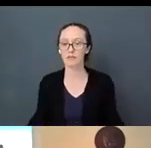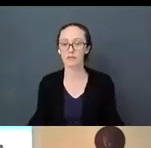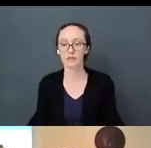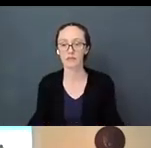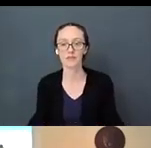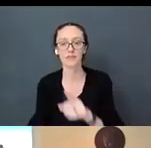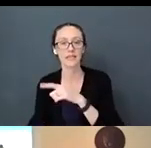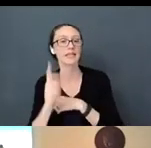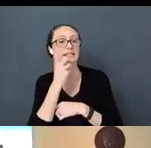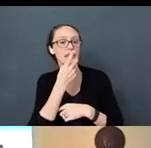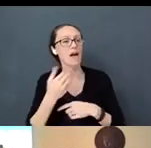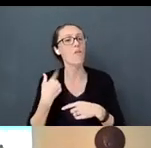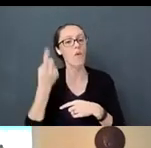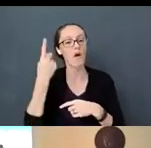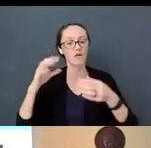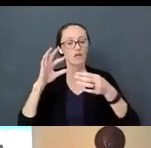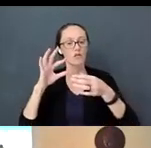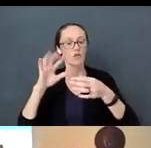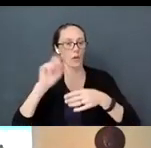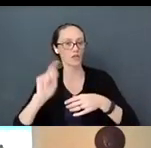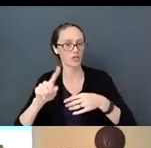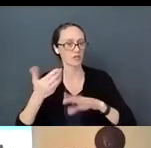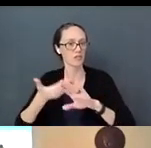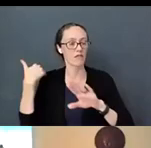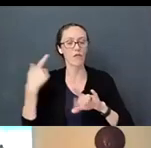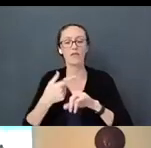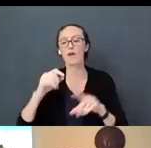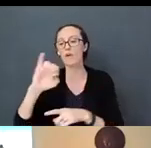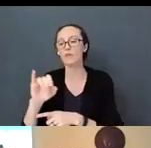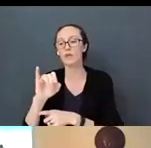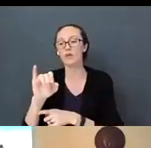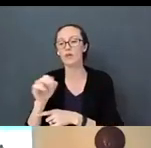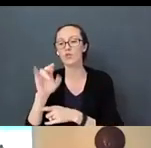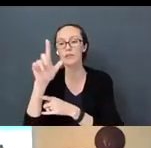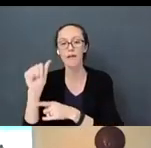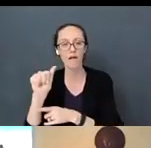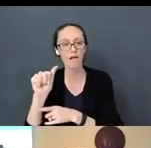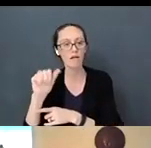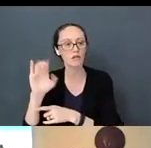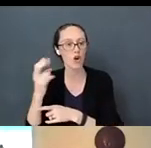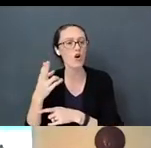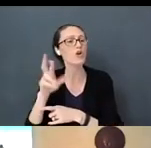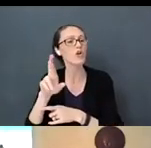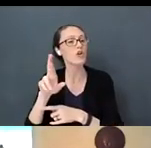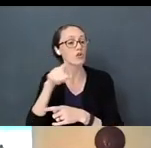mention from Julia. Do you want to ask the question, or would you like me to read it?